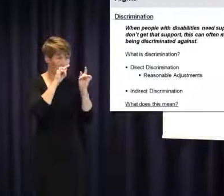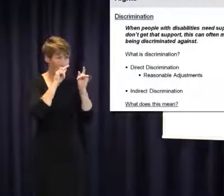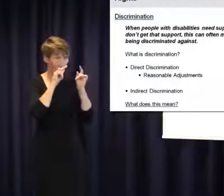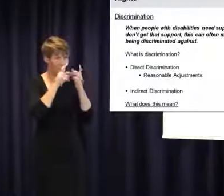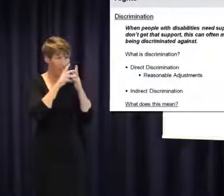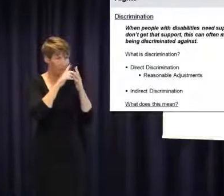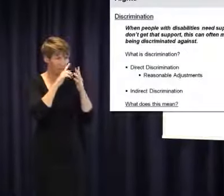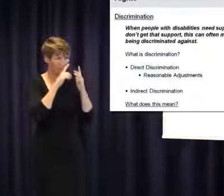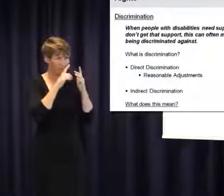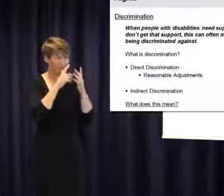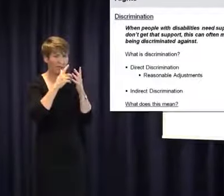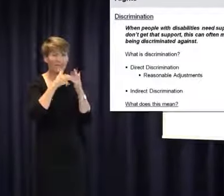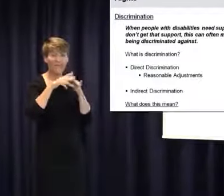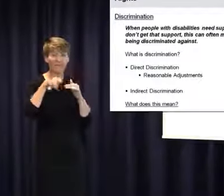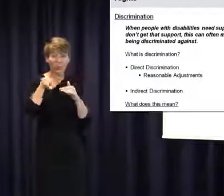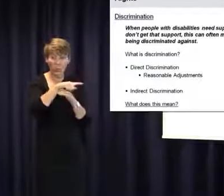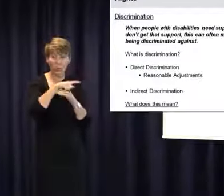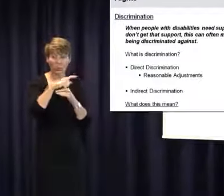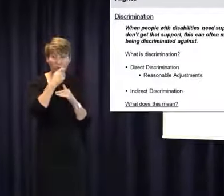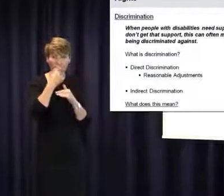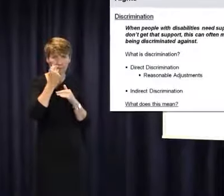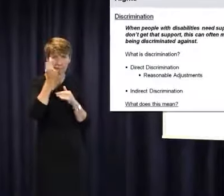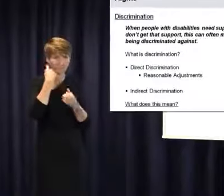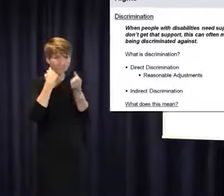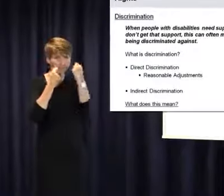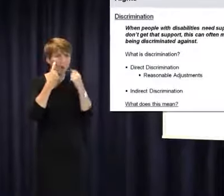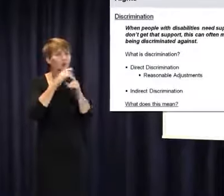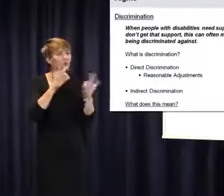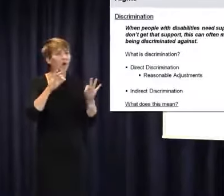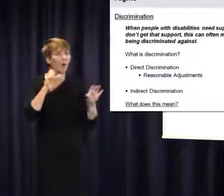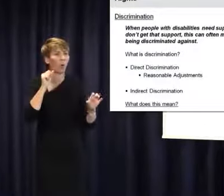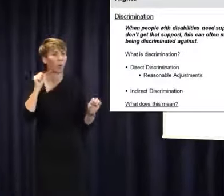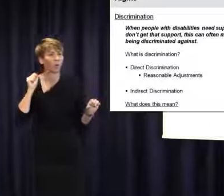are not really grasping what I'm saying, don't leave it till the end. Just put your hand